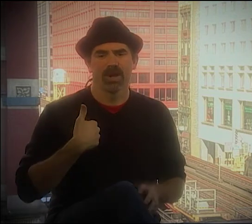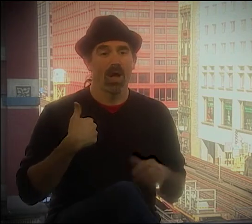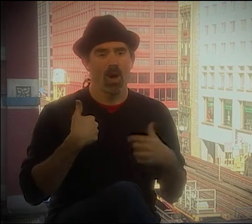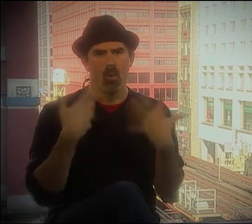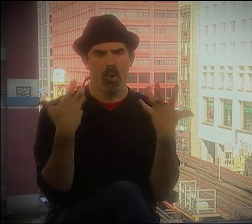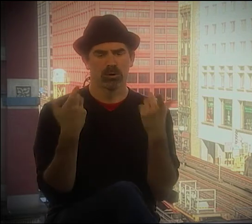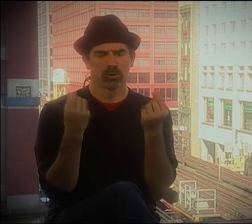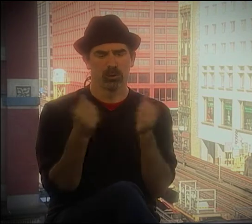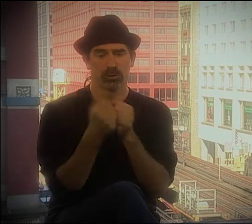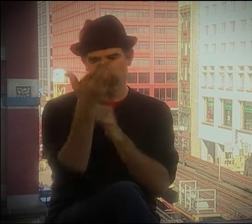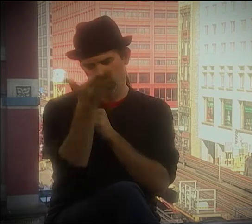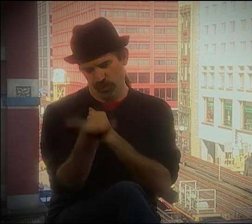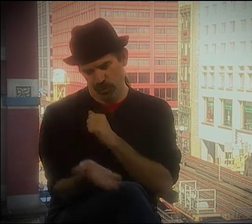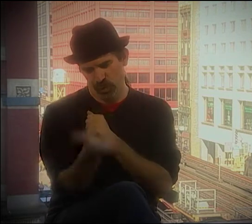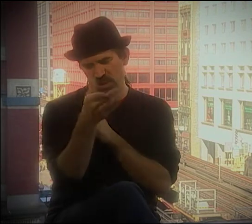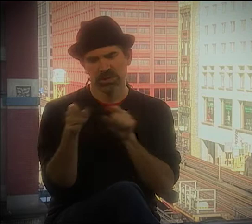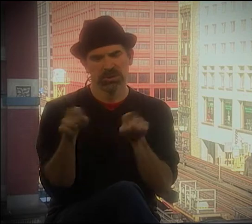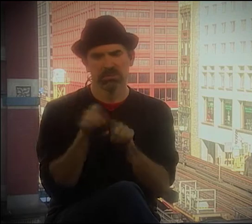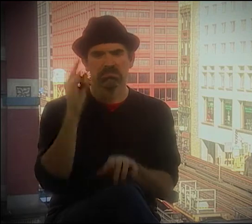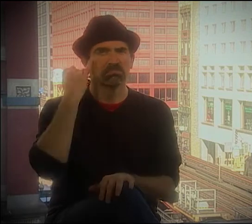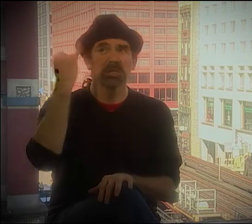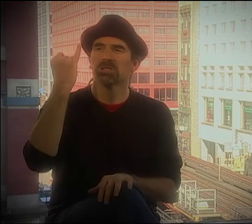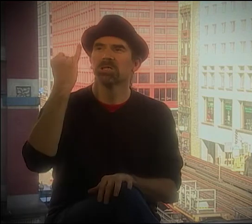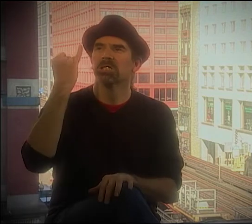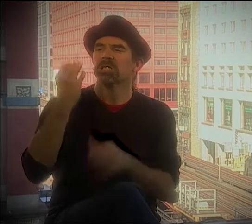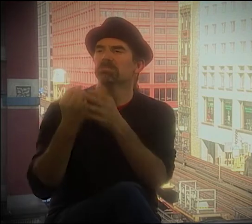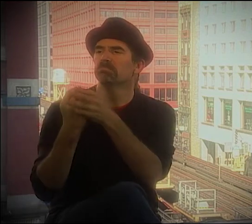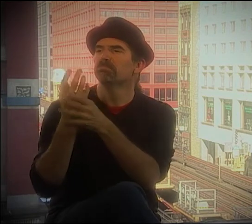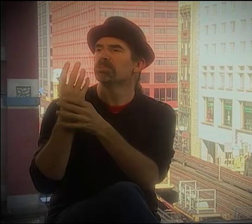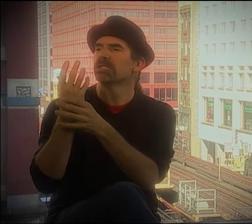THIS IS A GREAT EXAMPLE. VERY SIMPLE.